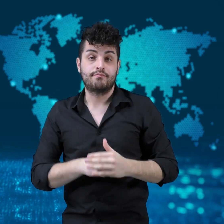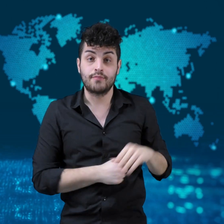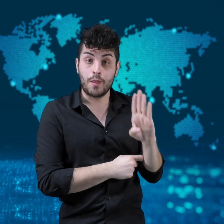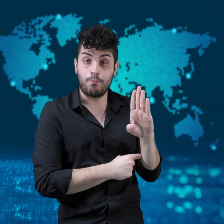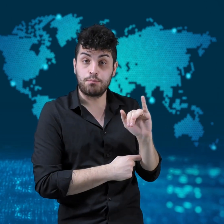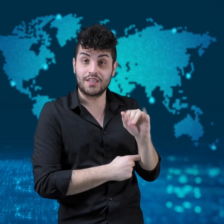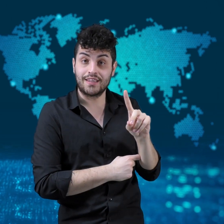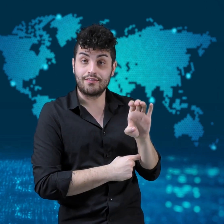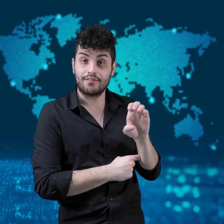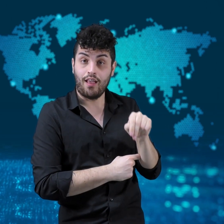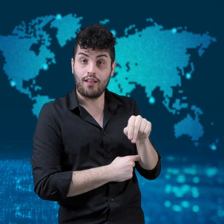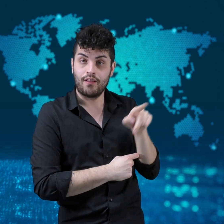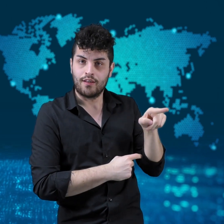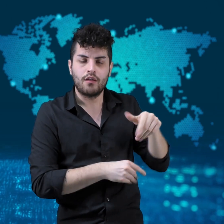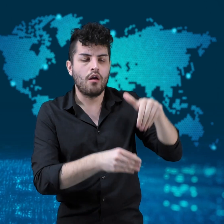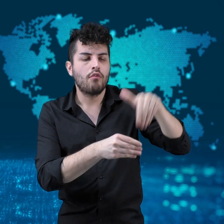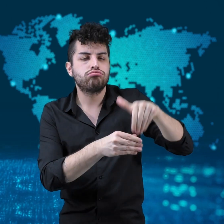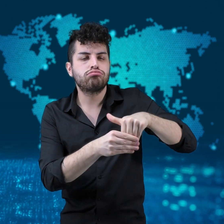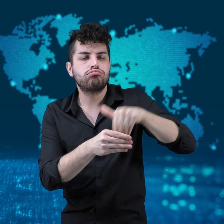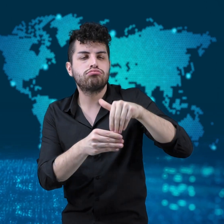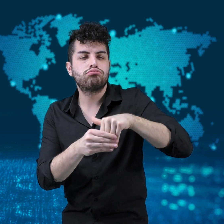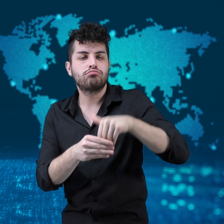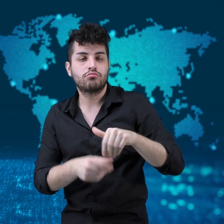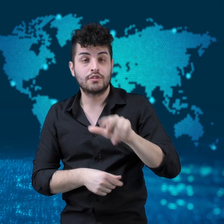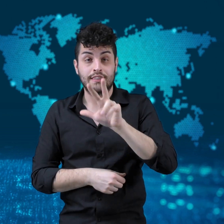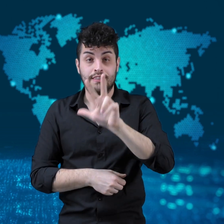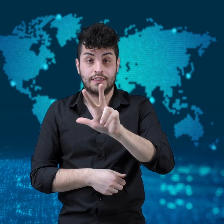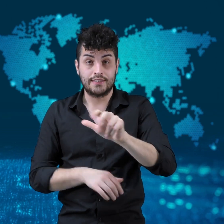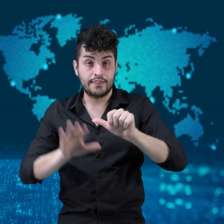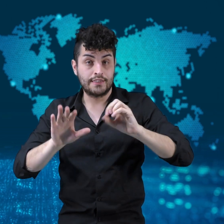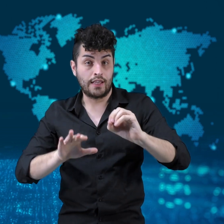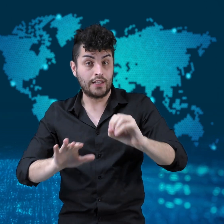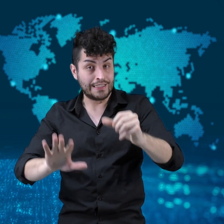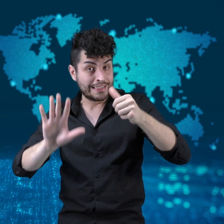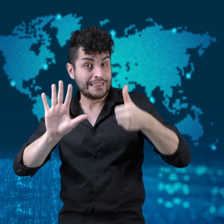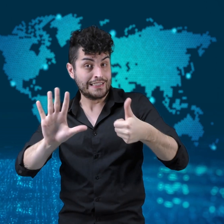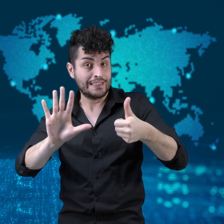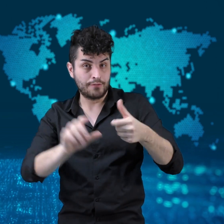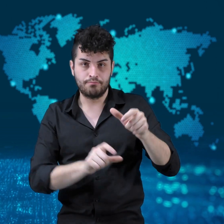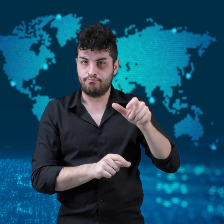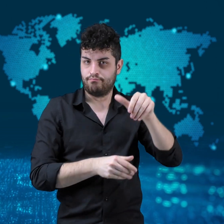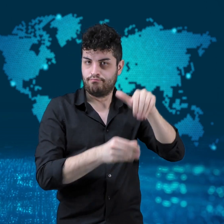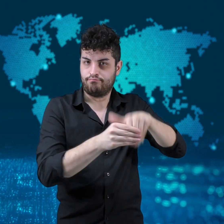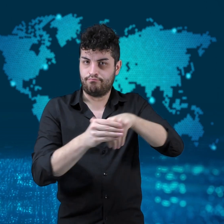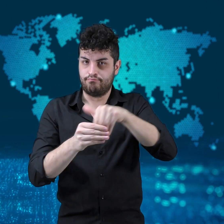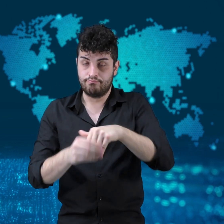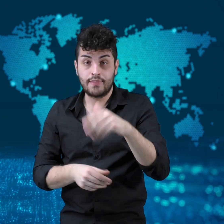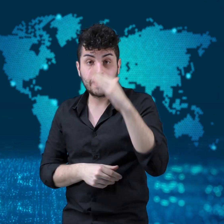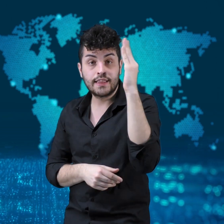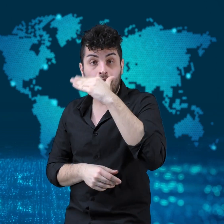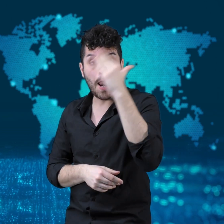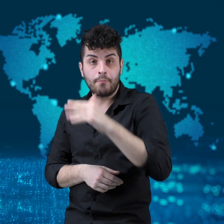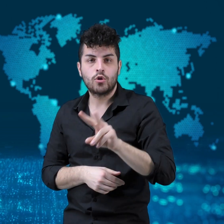in their state. Biden received 306 electoral votes,